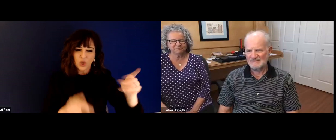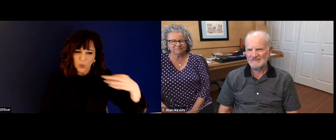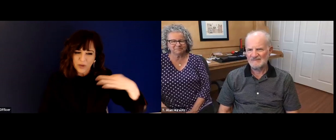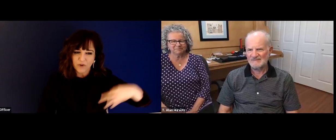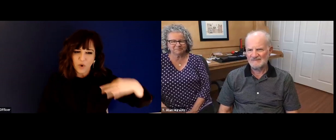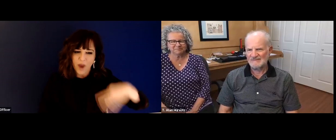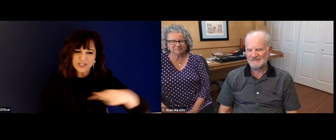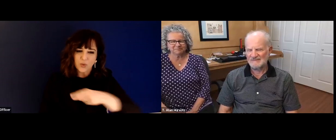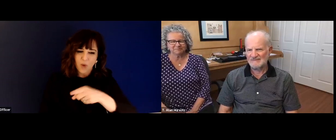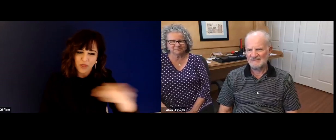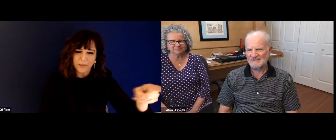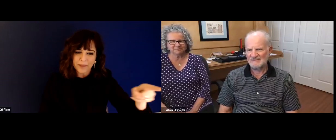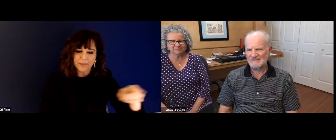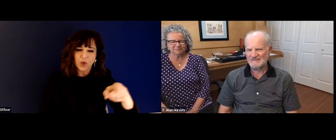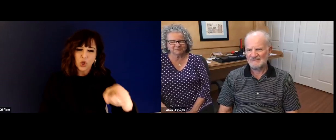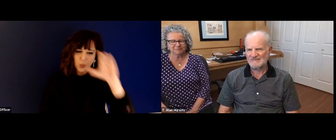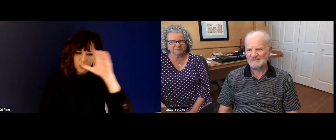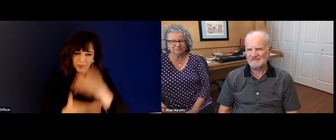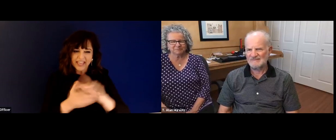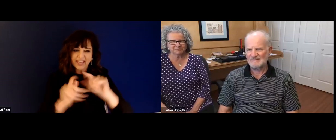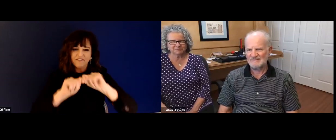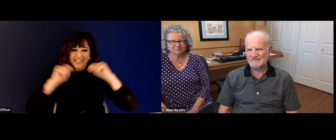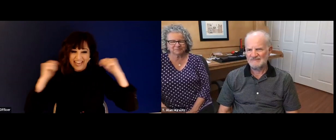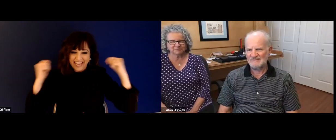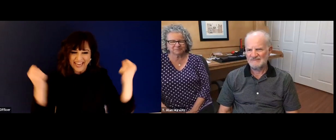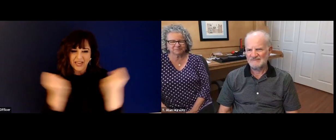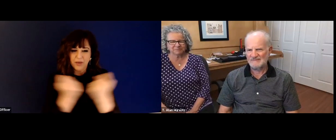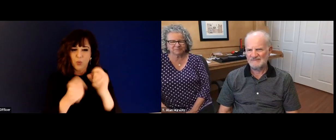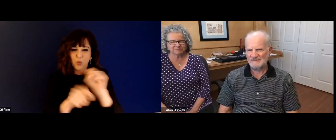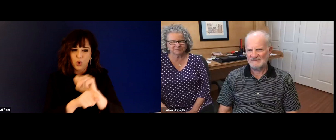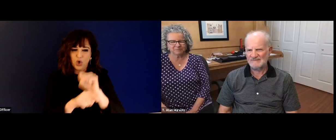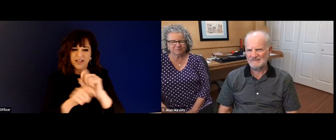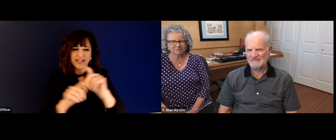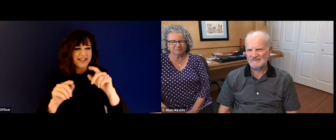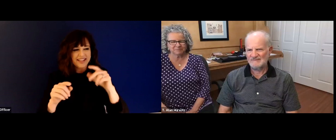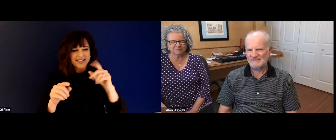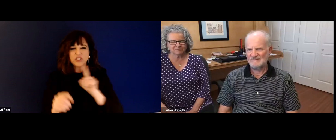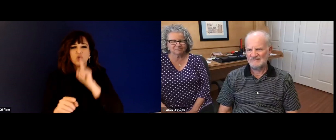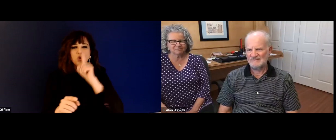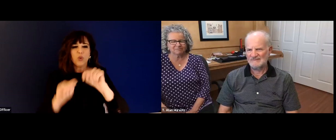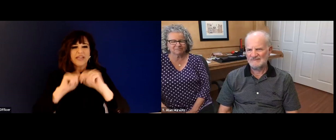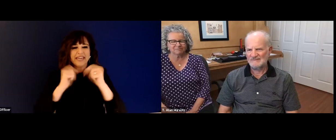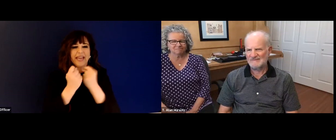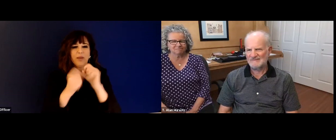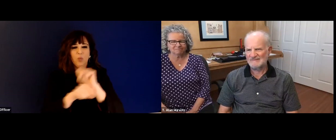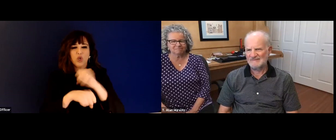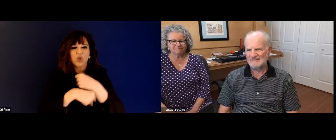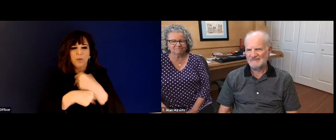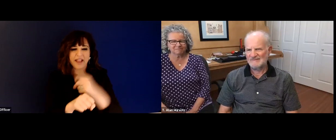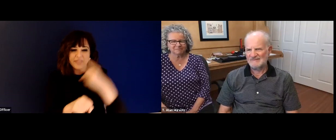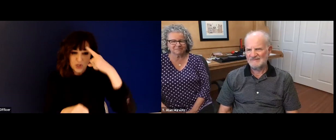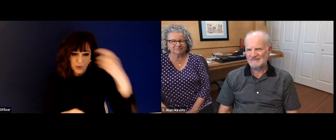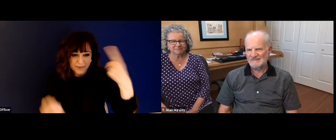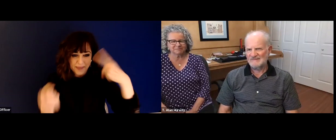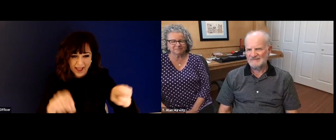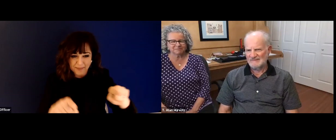recognize other people, instead of just taking it all and just talking about me, me, me, you actually are giving credit where